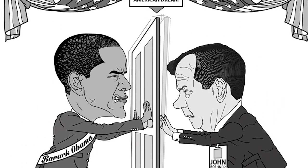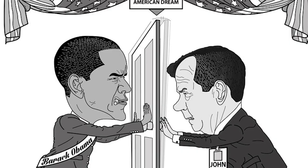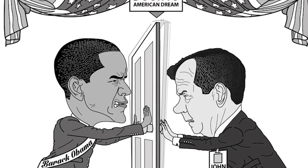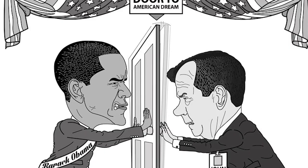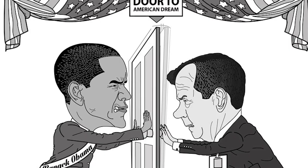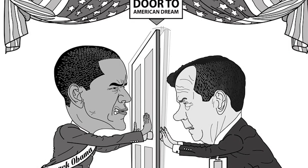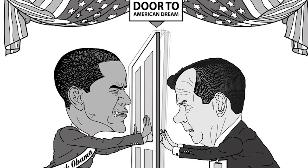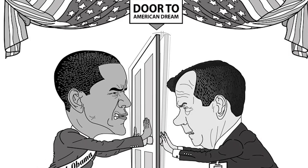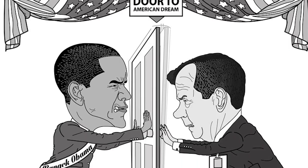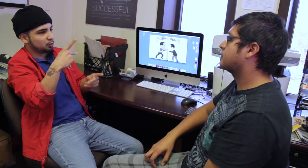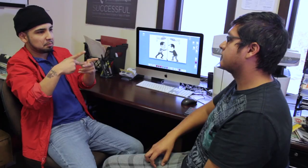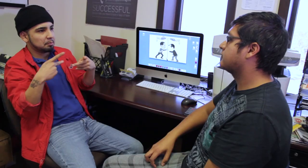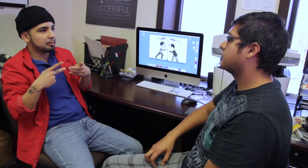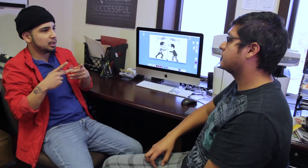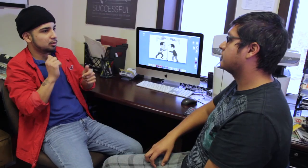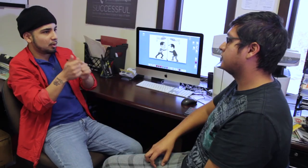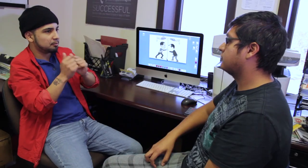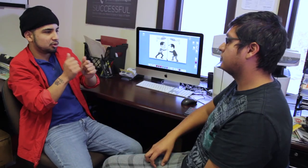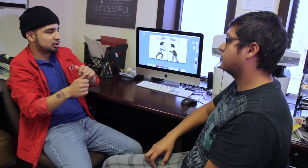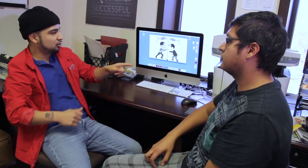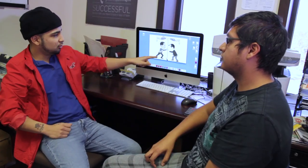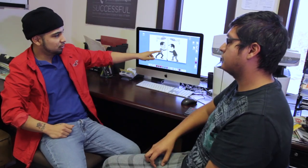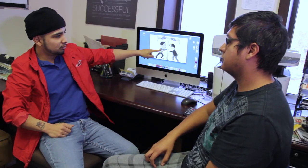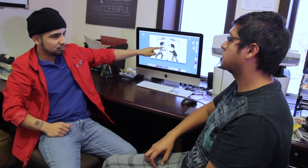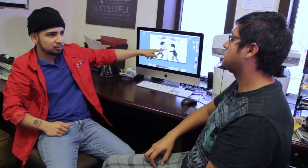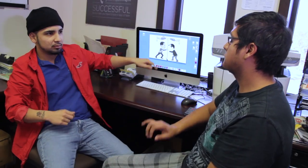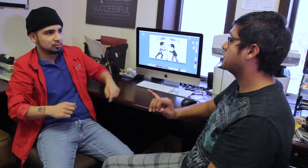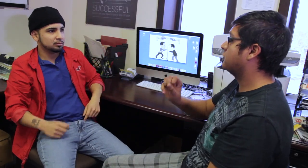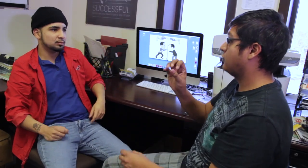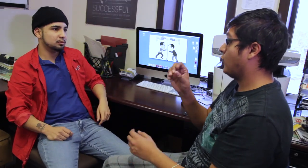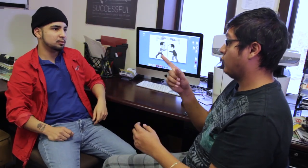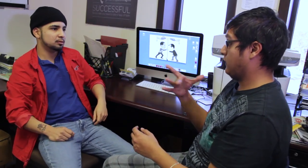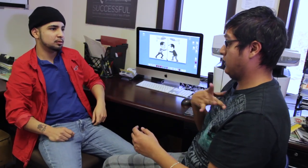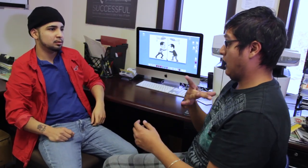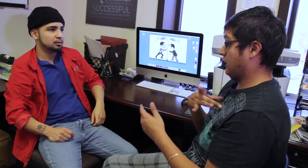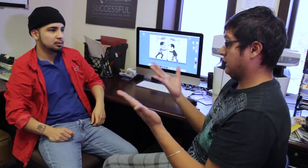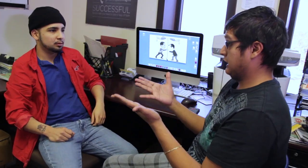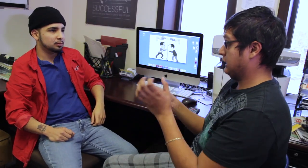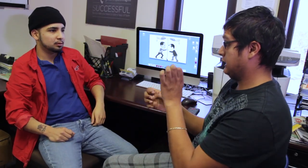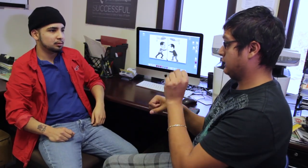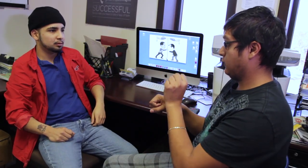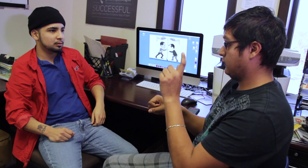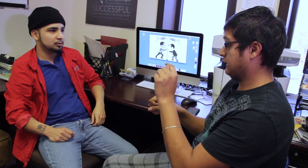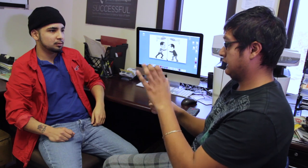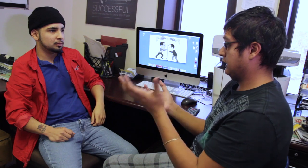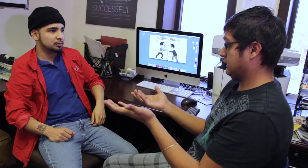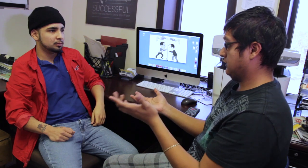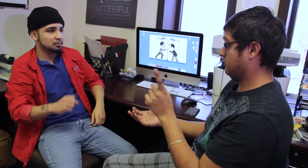the drawing that won the competition: 1st place.